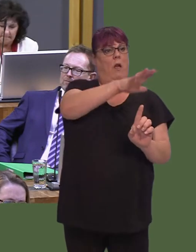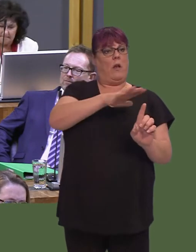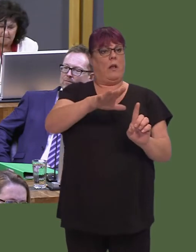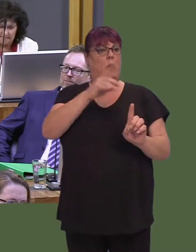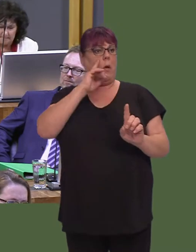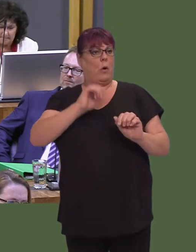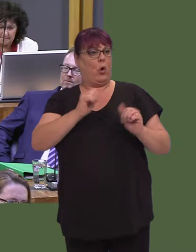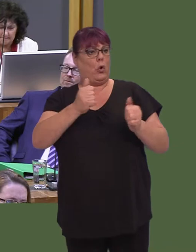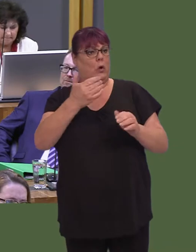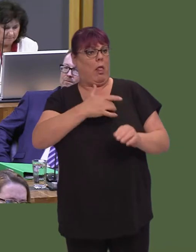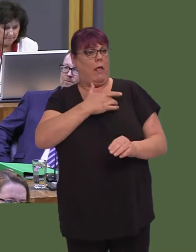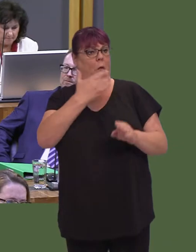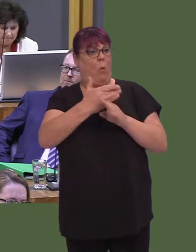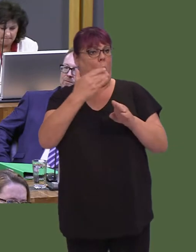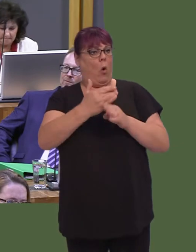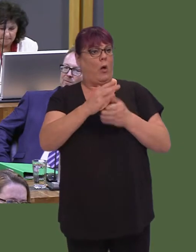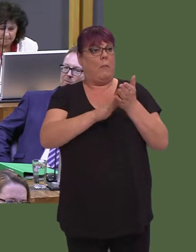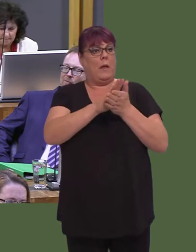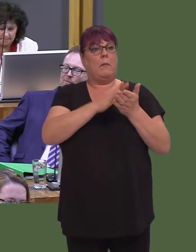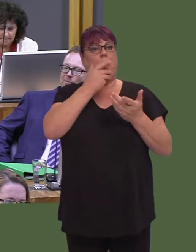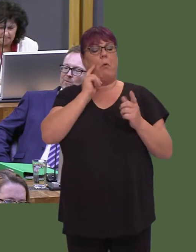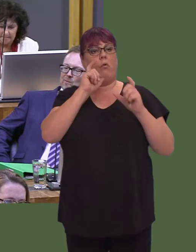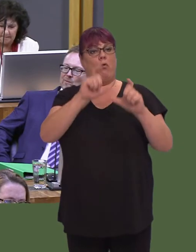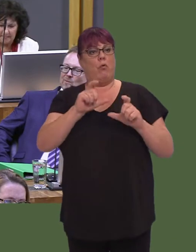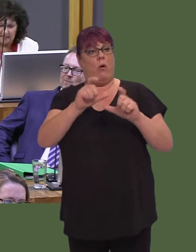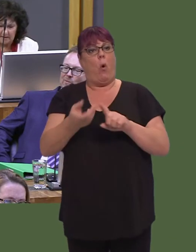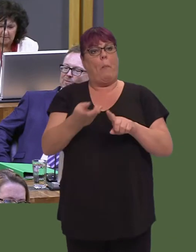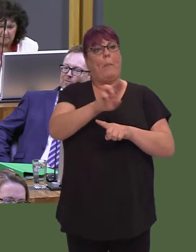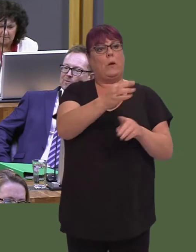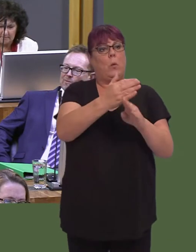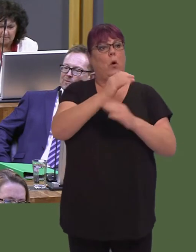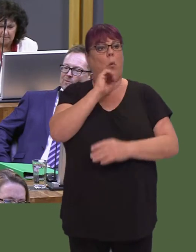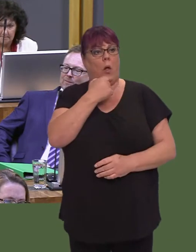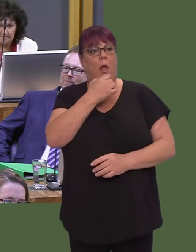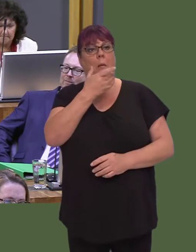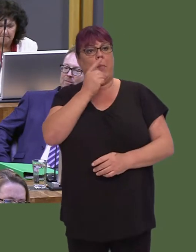will provide people with a reason to remain or return to work and live in communities where the Welsh language thrives'.